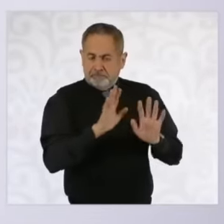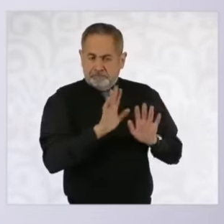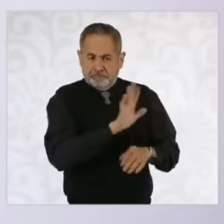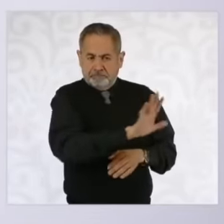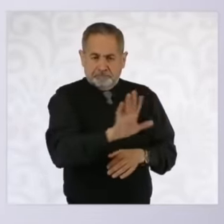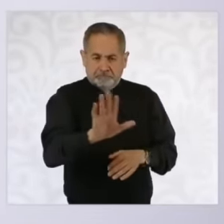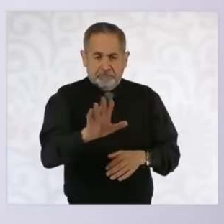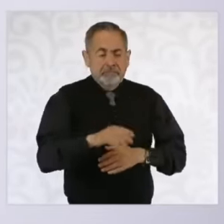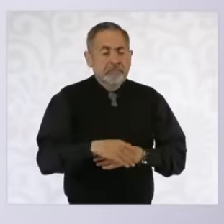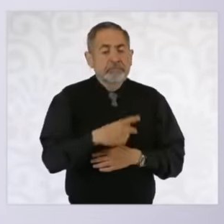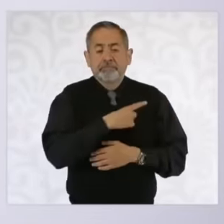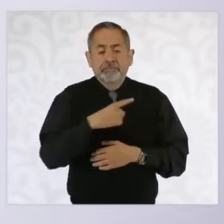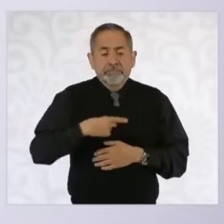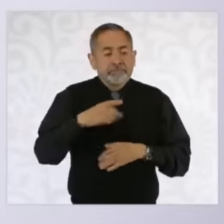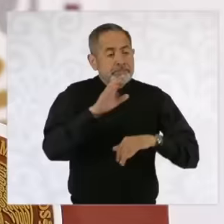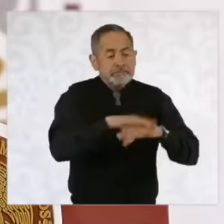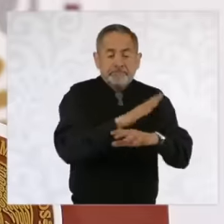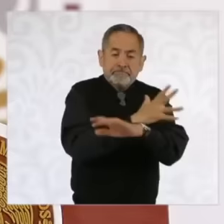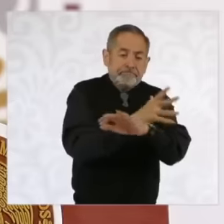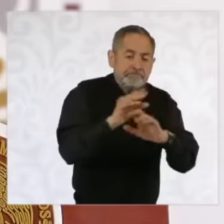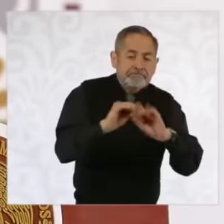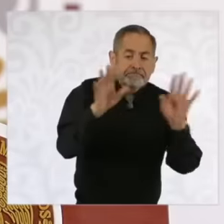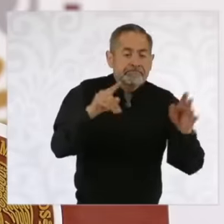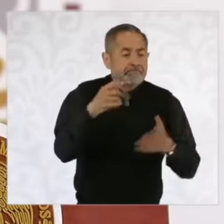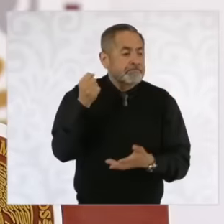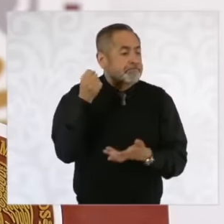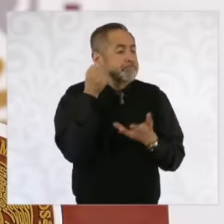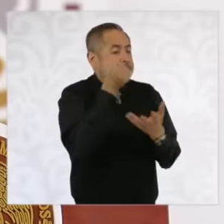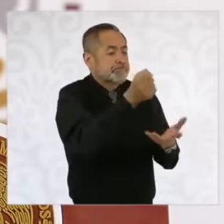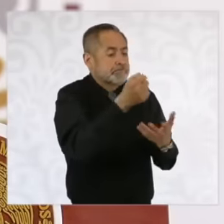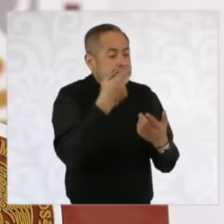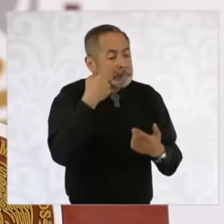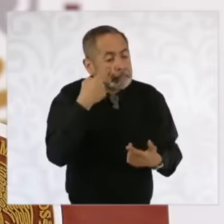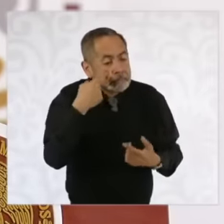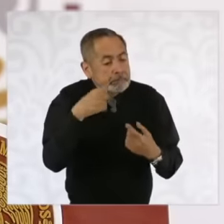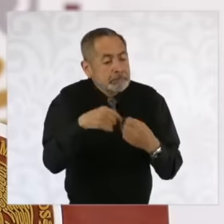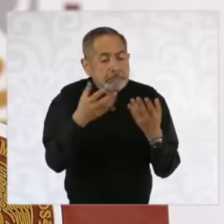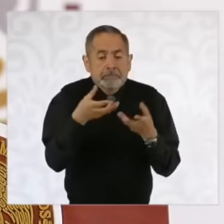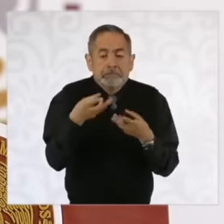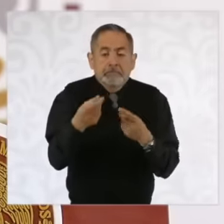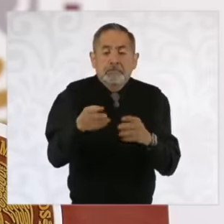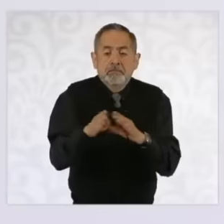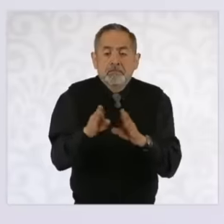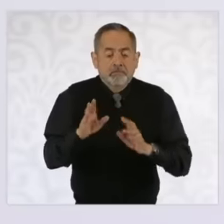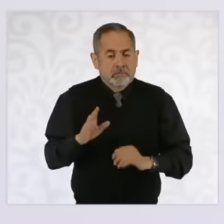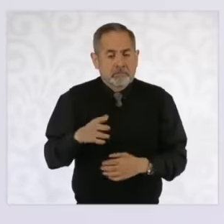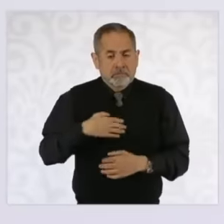There must also be more transparency in the use of resources. I believe that